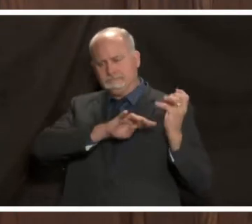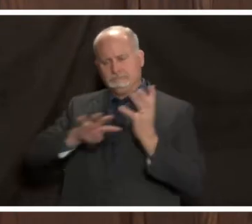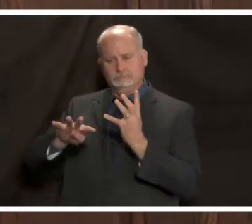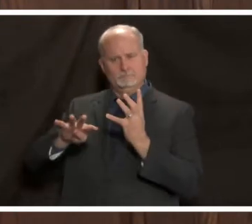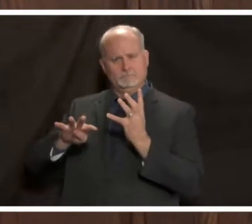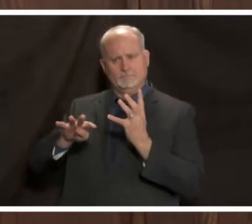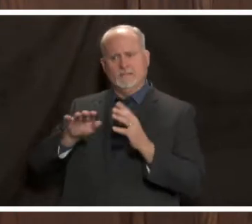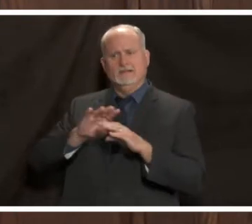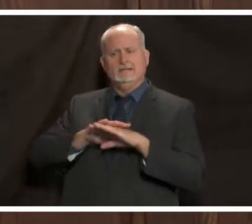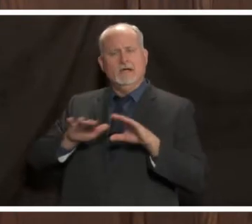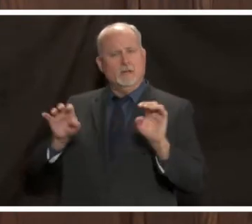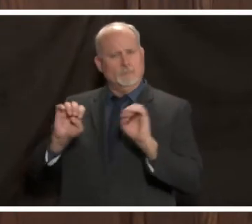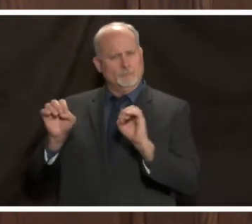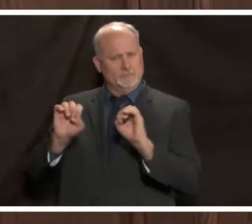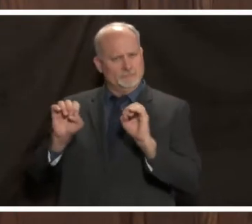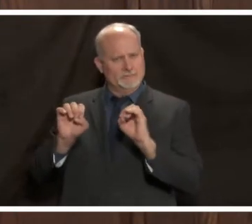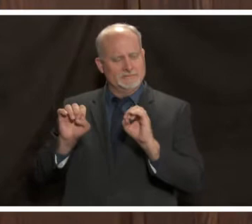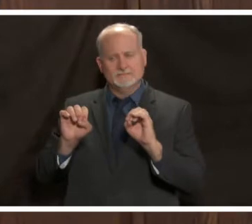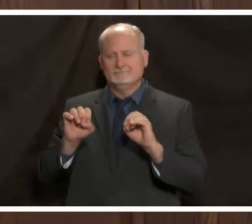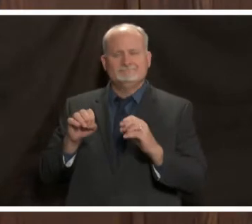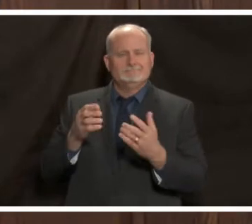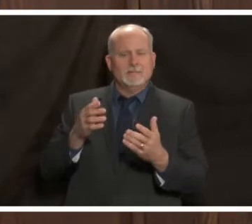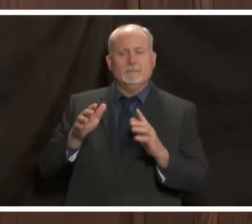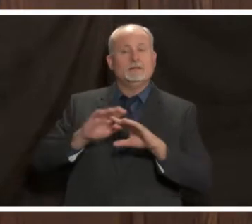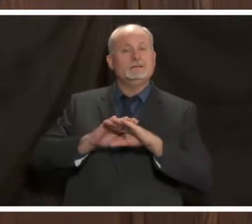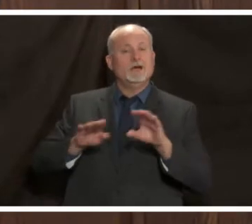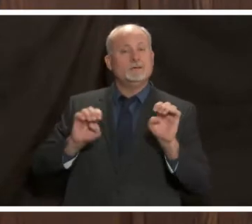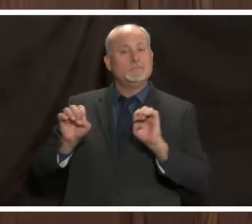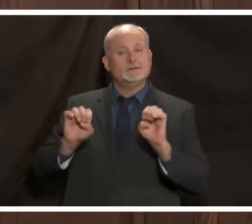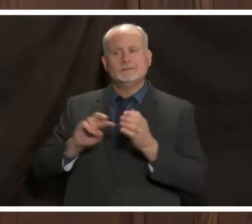that might be better suited to be cared for in another environment like at the urgent care